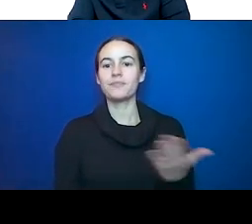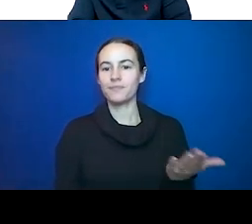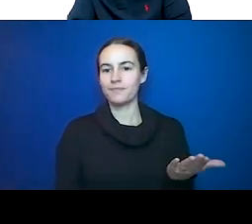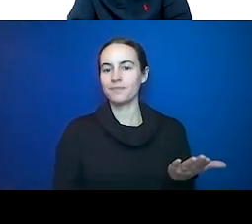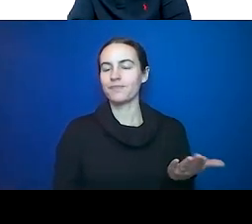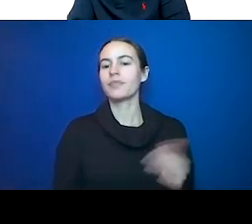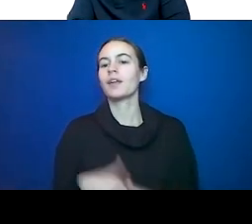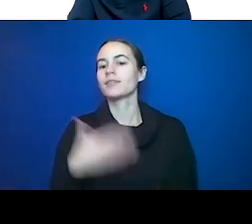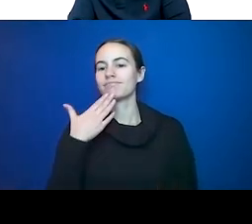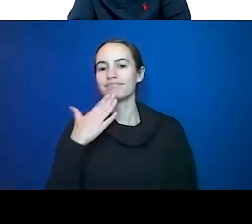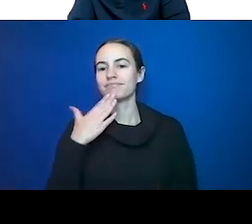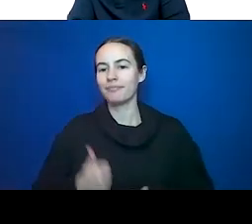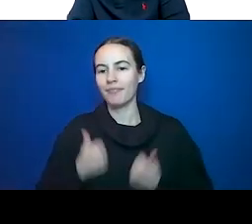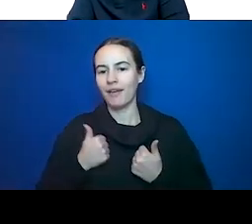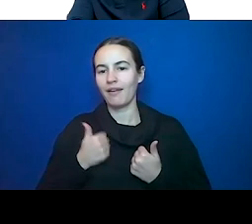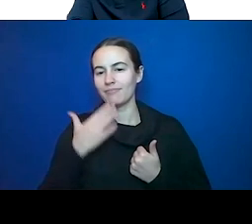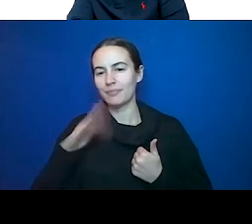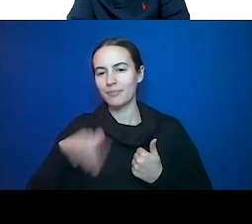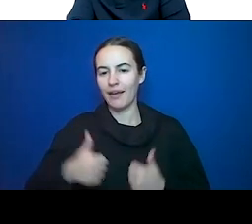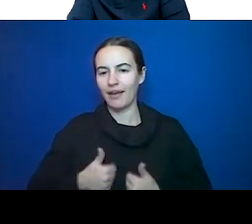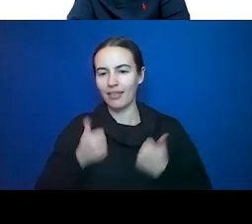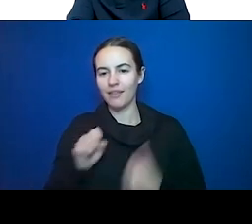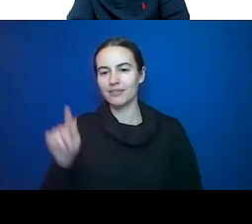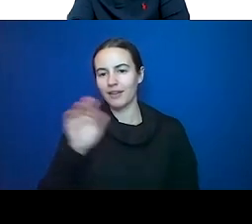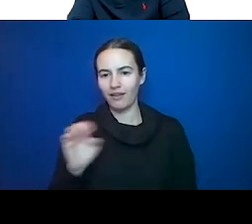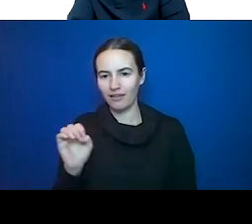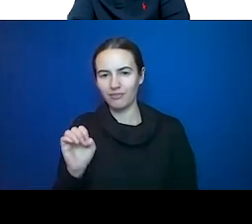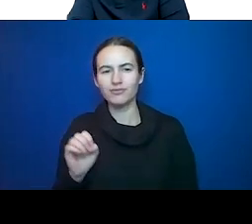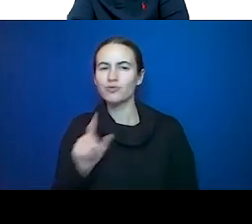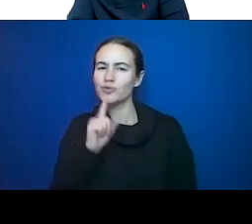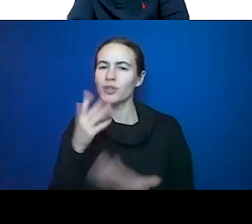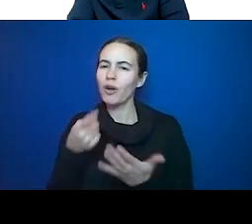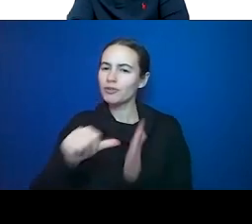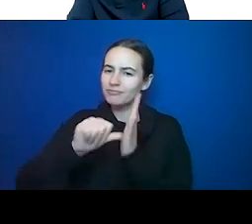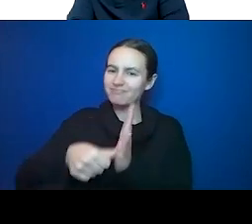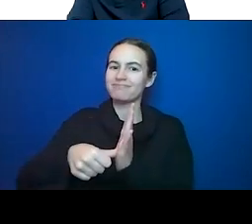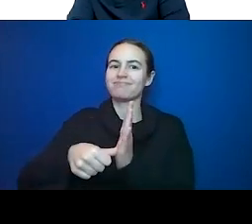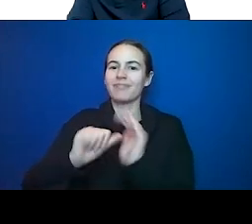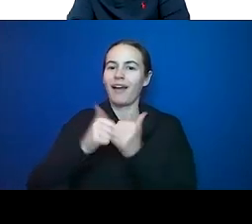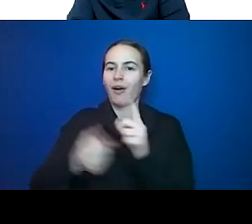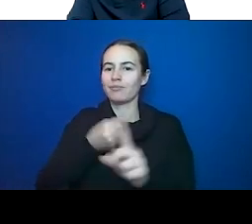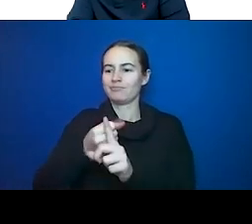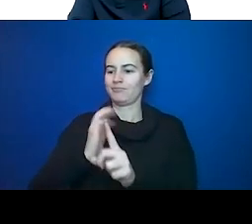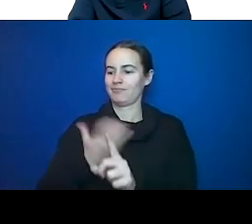trying to get across what it does to our personal environment. To me we -- folks